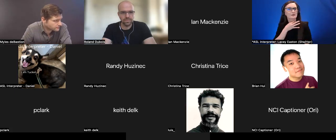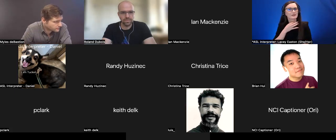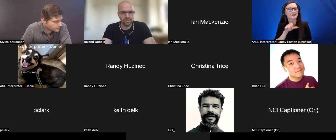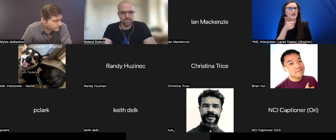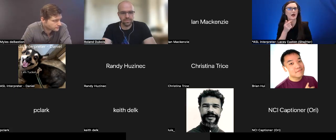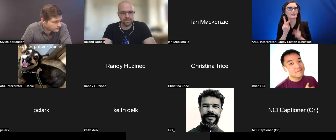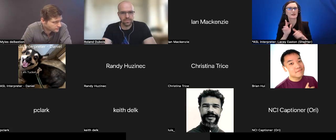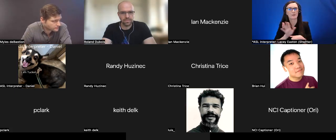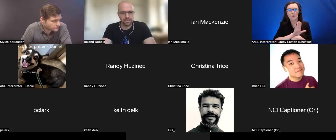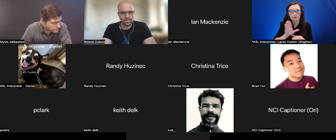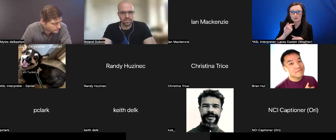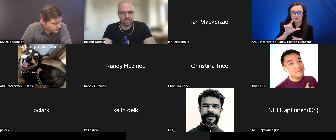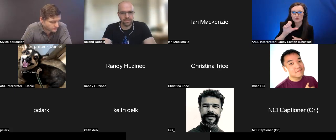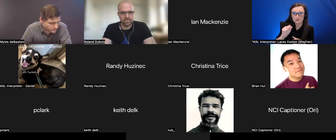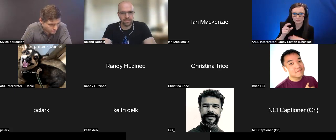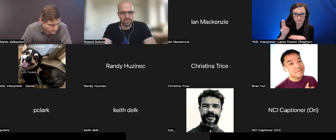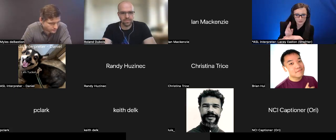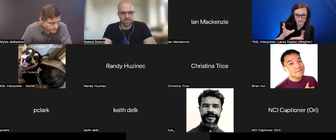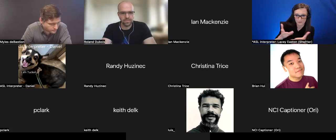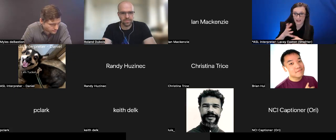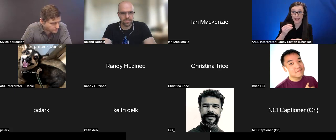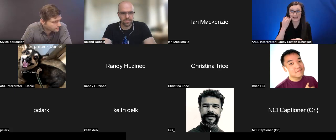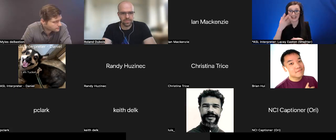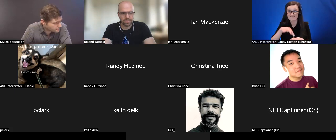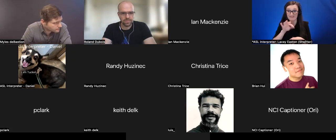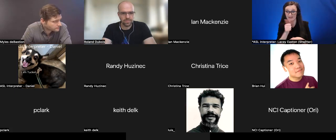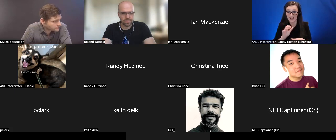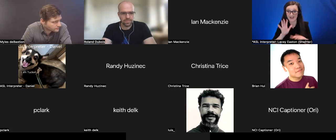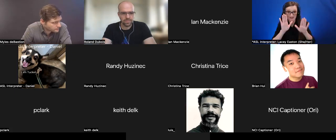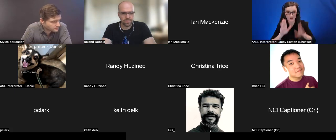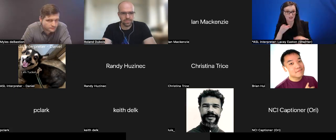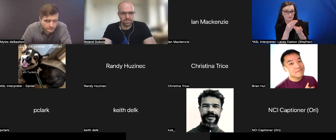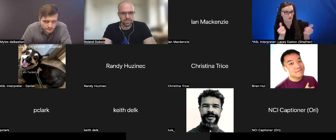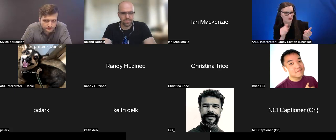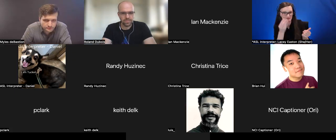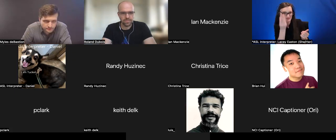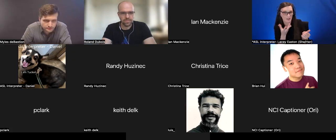there's any standout solutions. If there are not standout solutions, what is currently lacking?